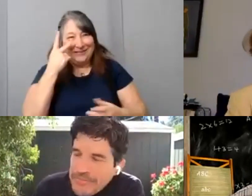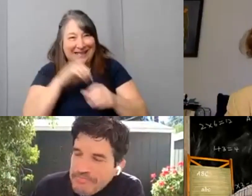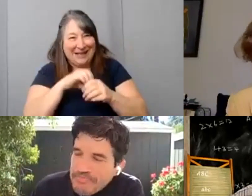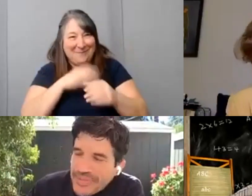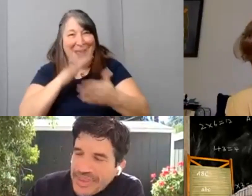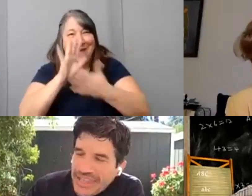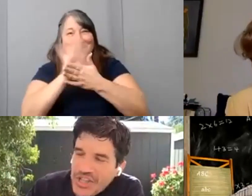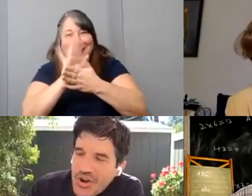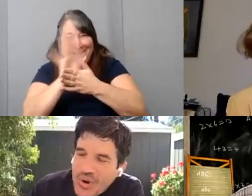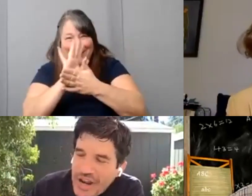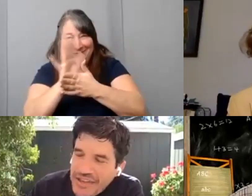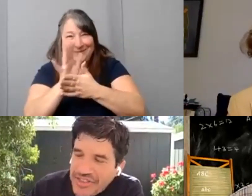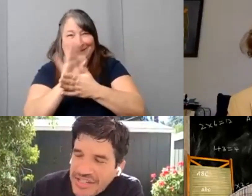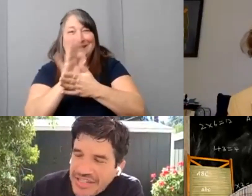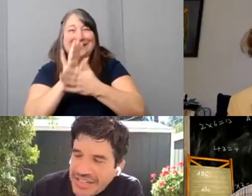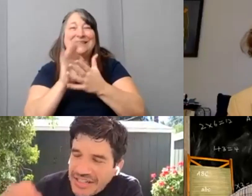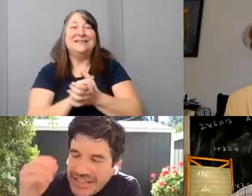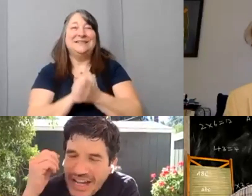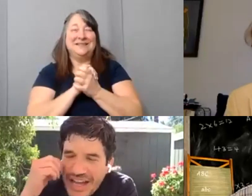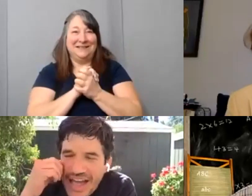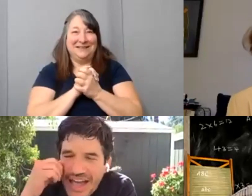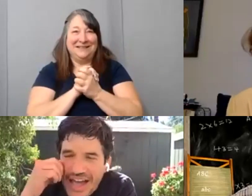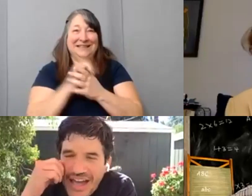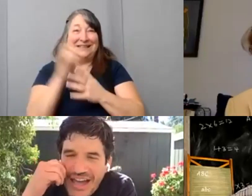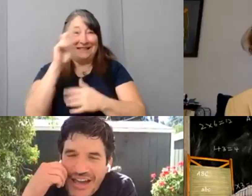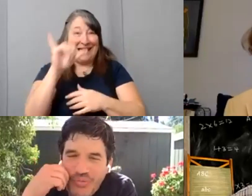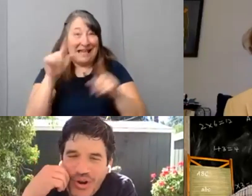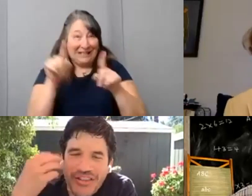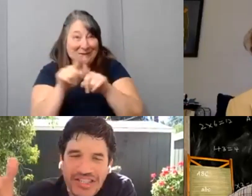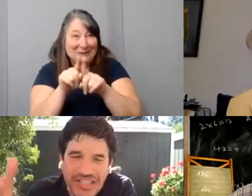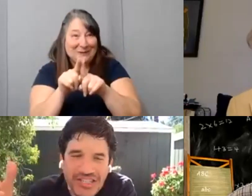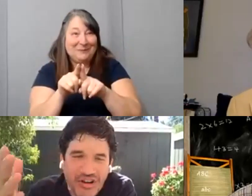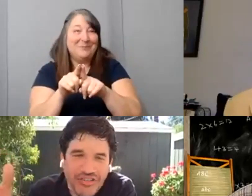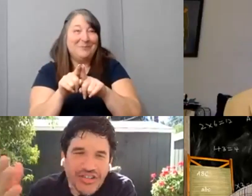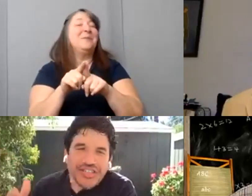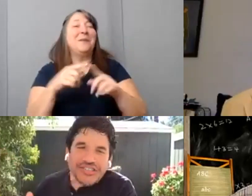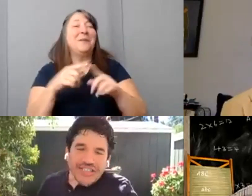Um, know what I think, uh I what I like to see is authenticity.